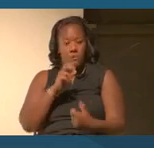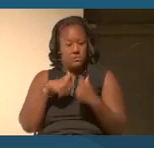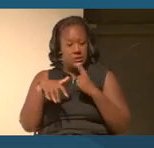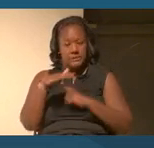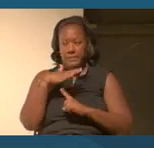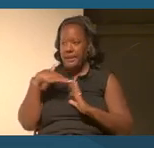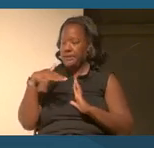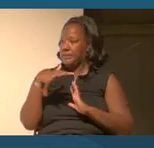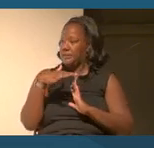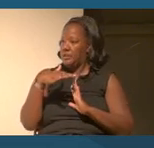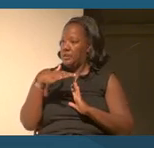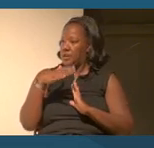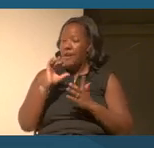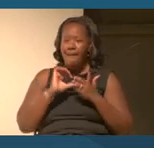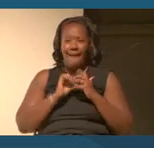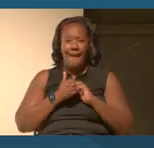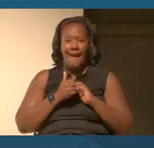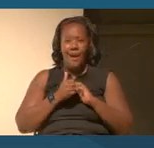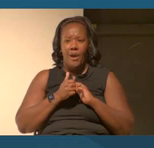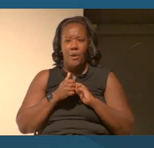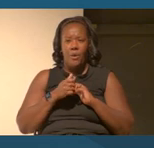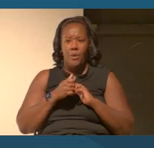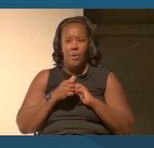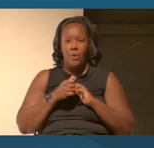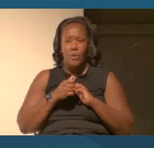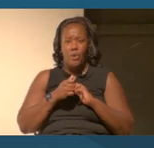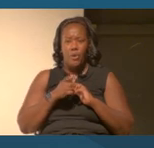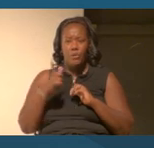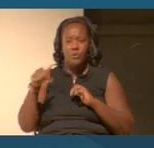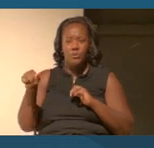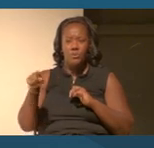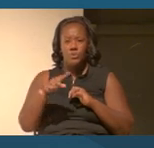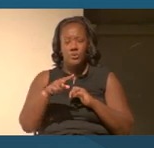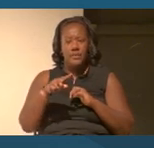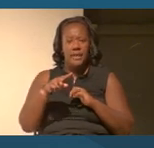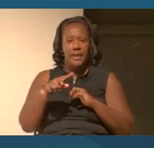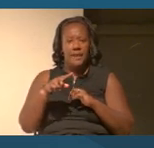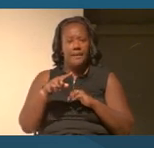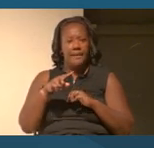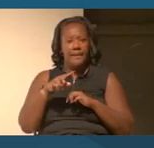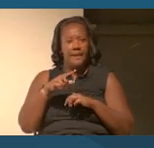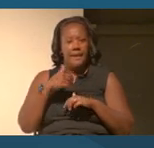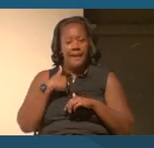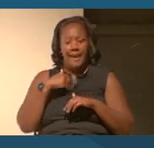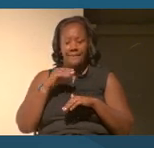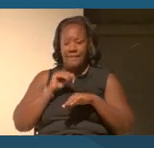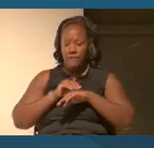of influence, how do they hold a space of kind of influence around who counts?